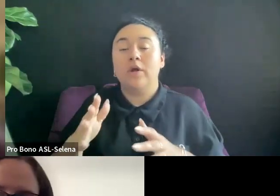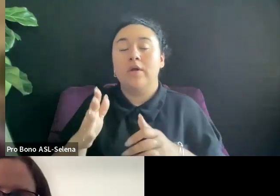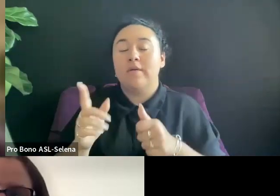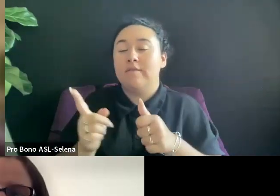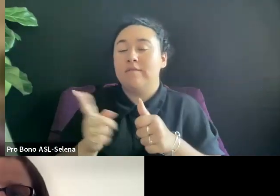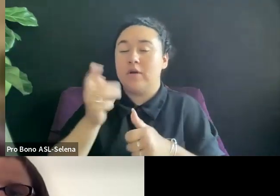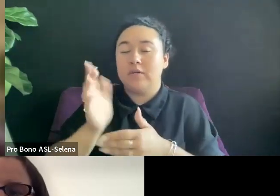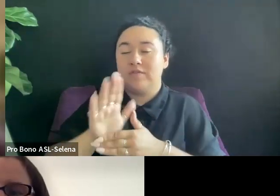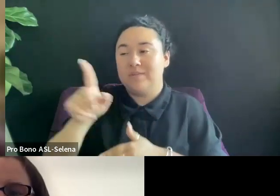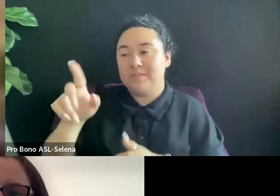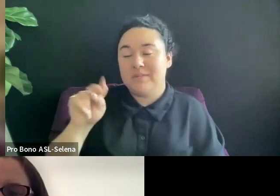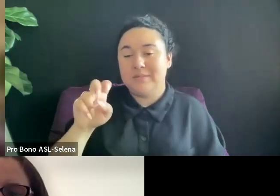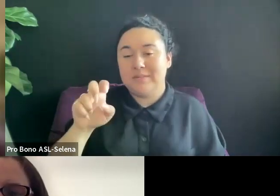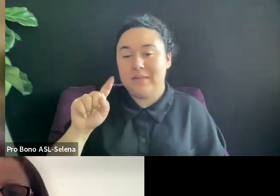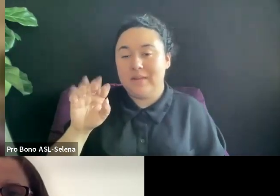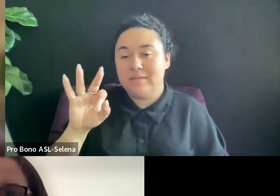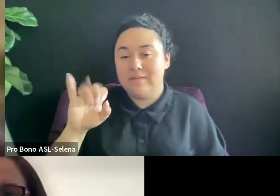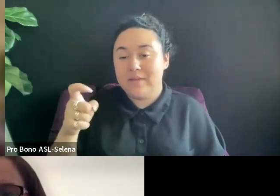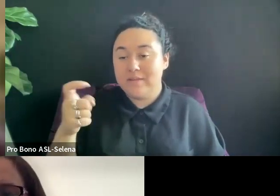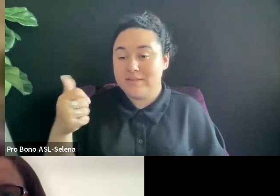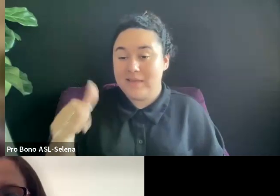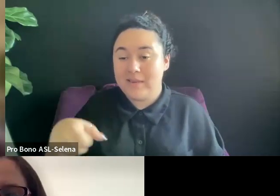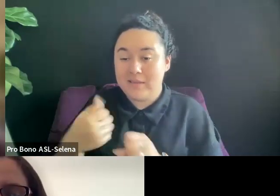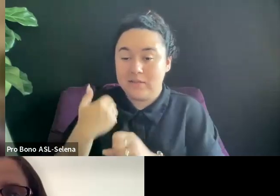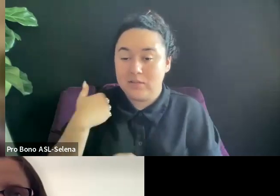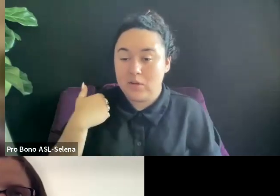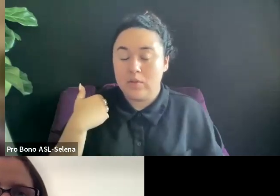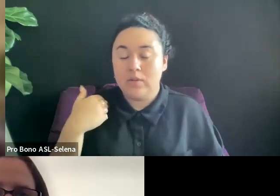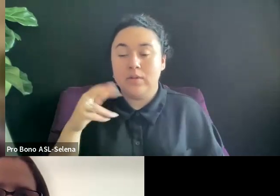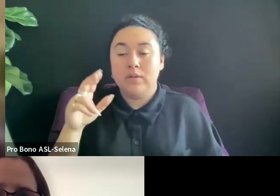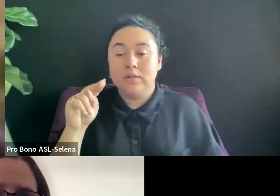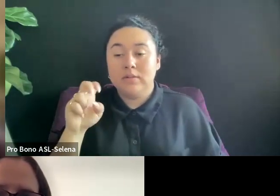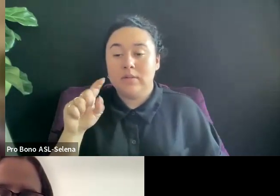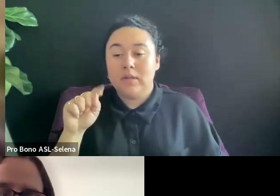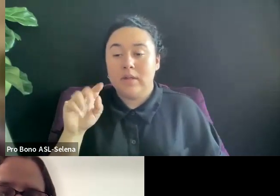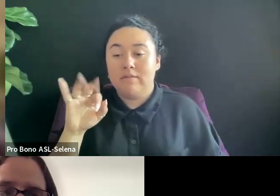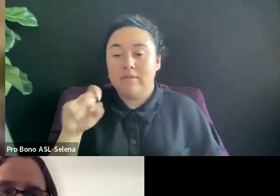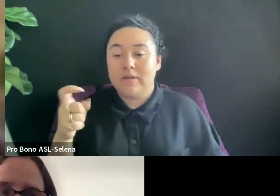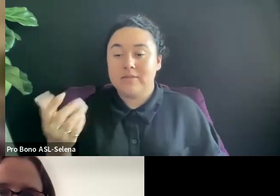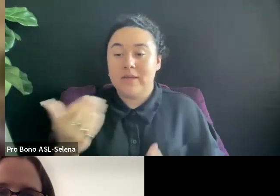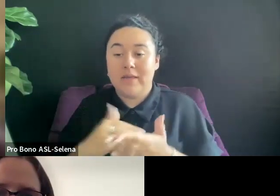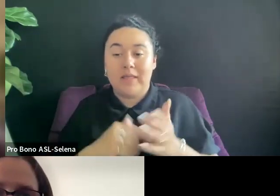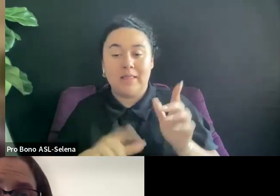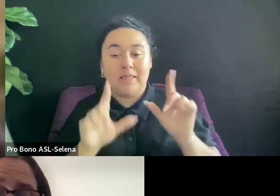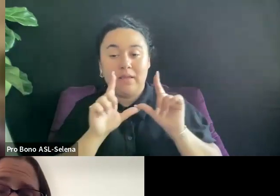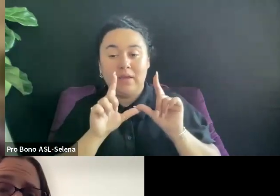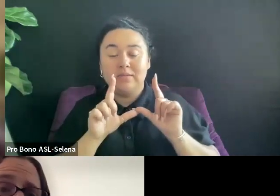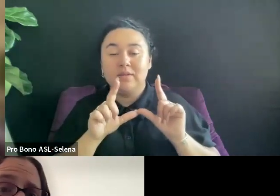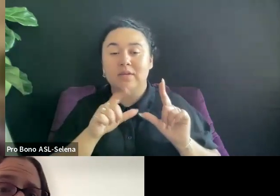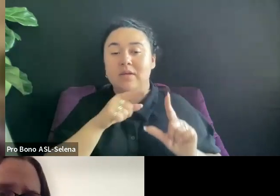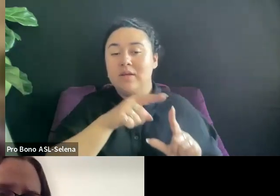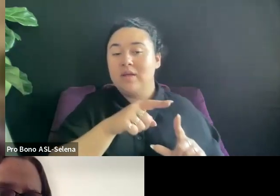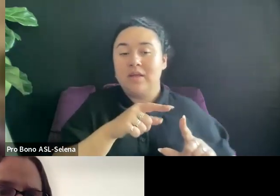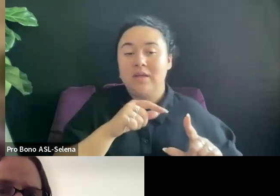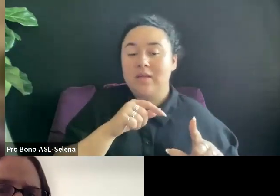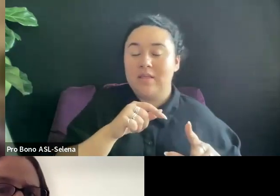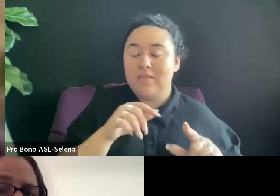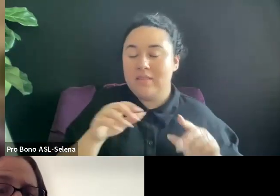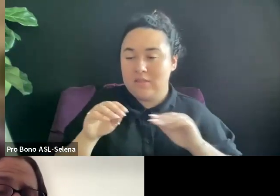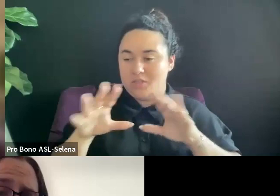WHEN NETFLIX CAME BACK TO RELICENSE IT, THE DISTRIBUTOR DID NOT THINK IT WAS ENOUGH MONEY AND THEY SAID NO.